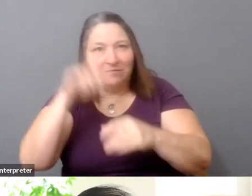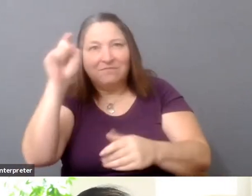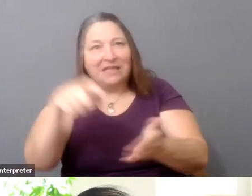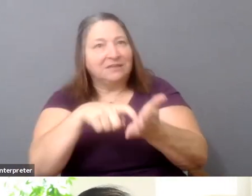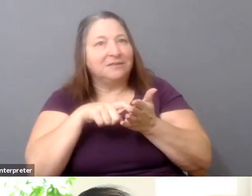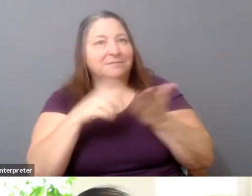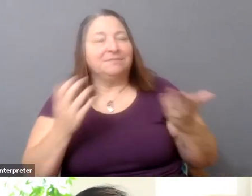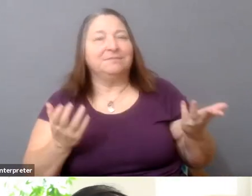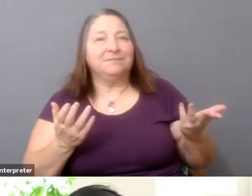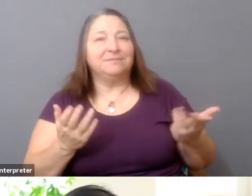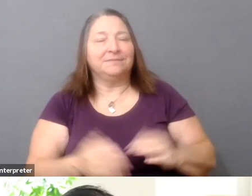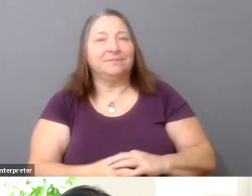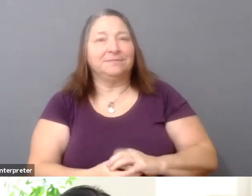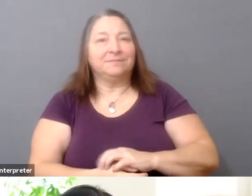you know, how many budgets have we all